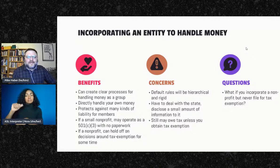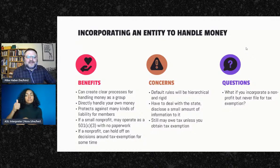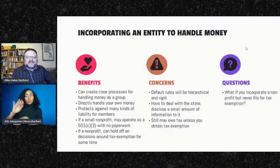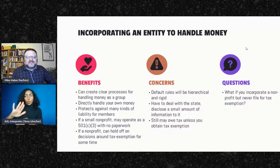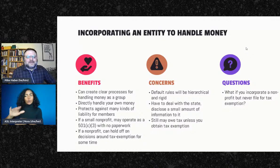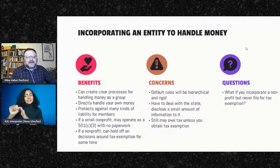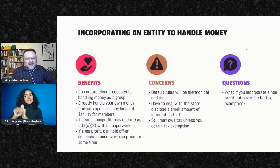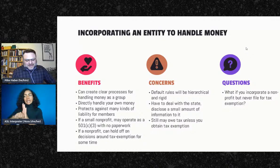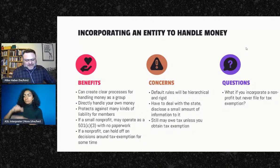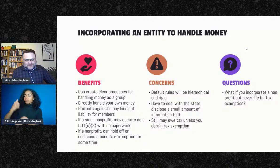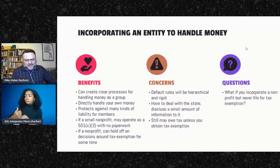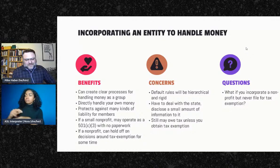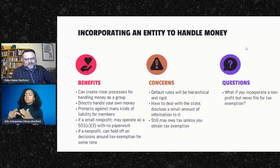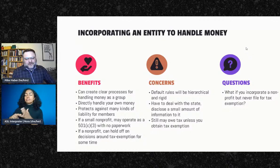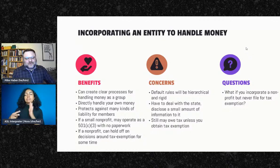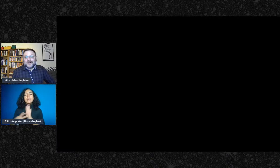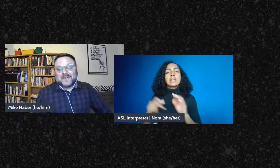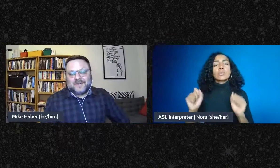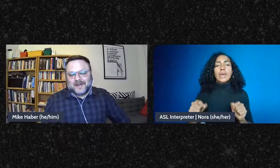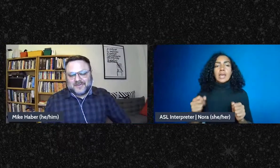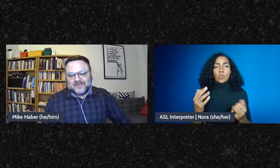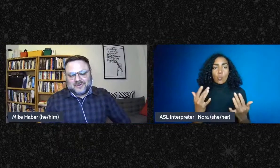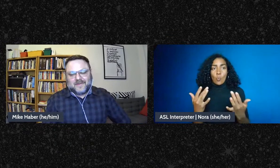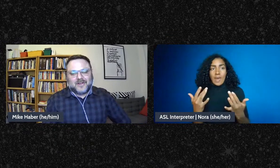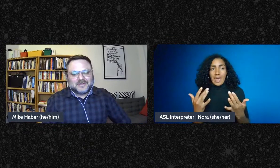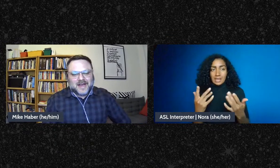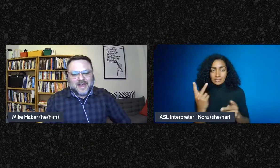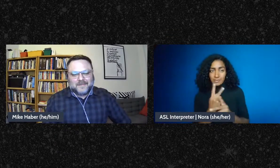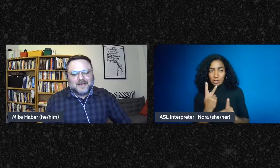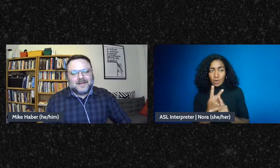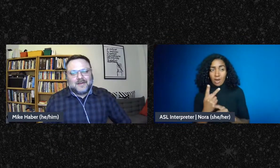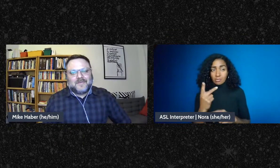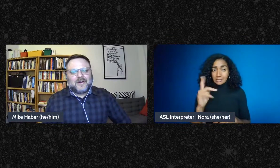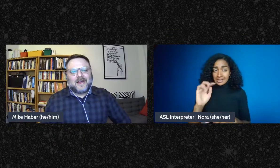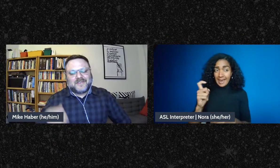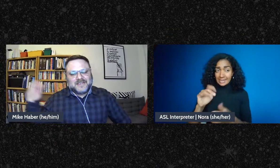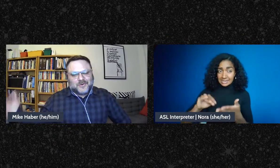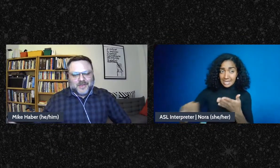on the decision about tax exemption for 27 months, you have a long time before you have to deal with